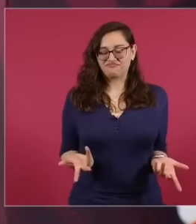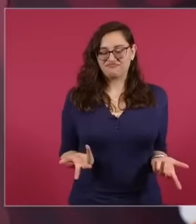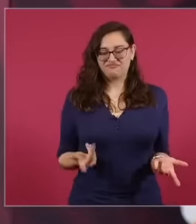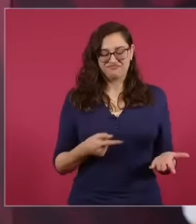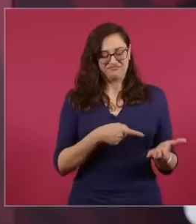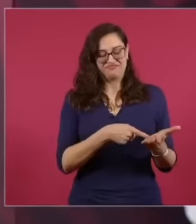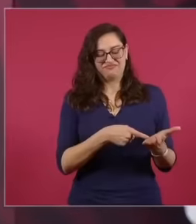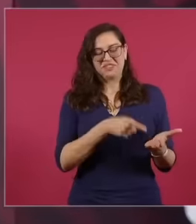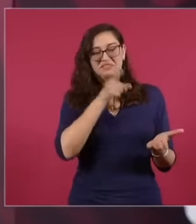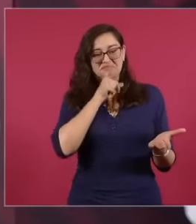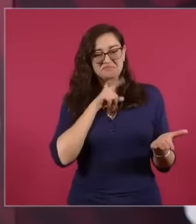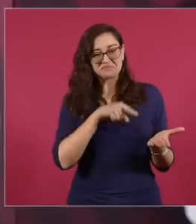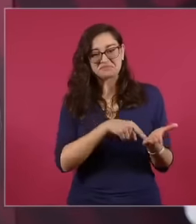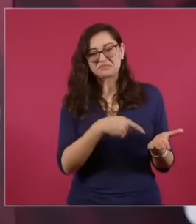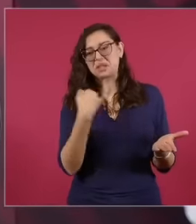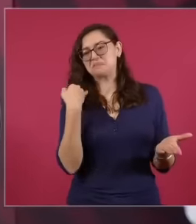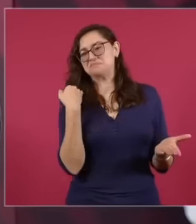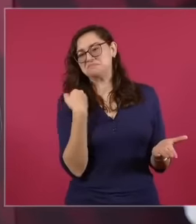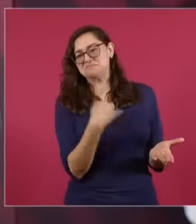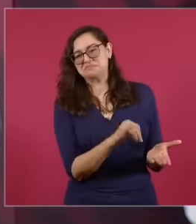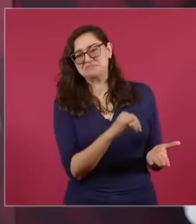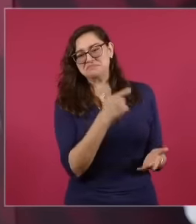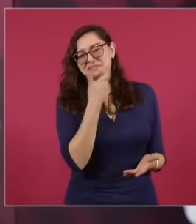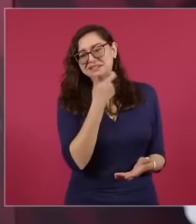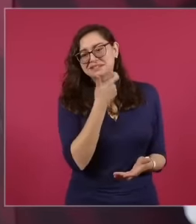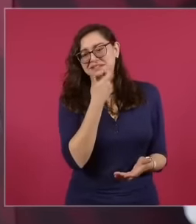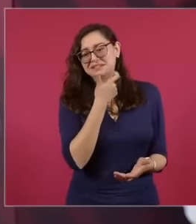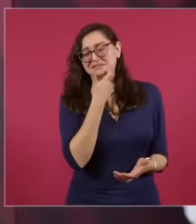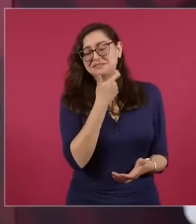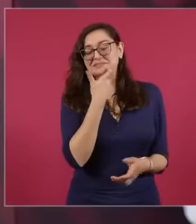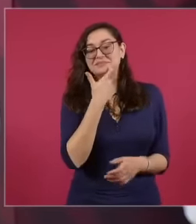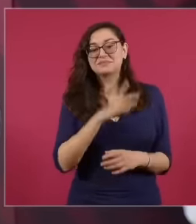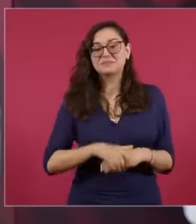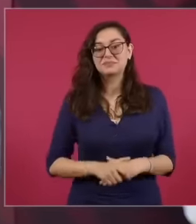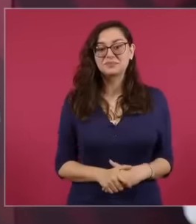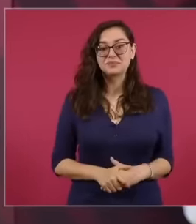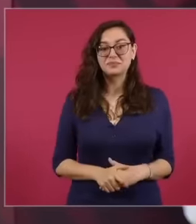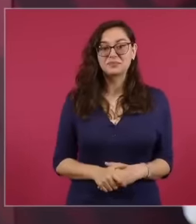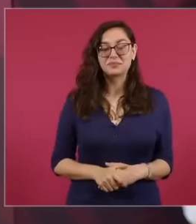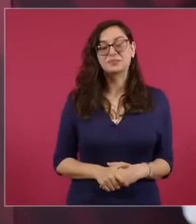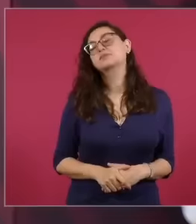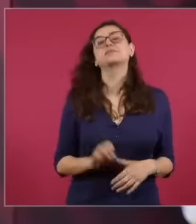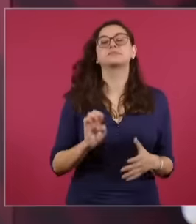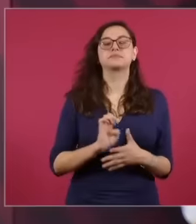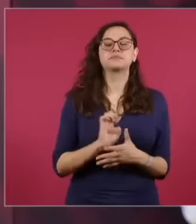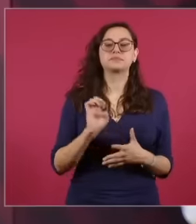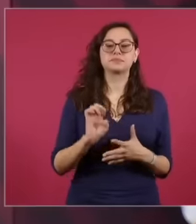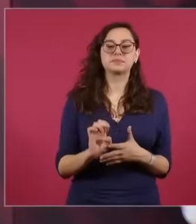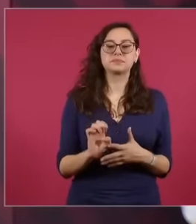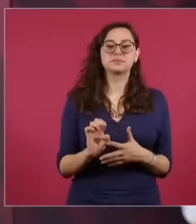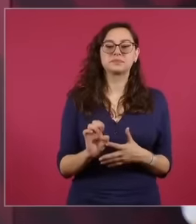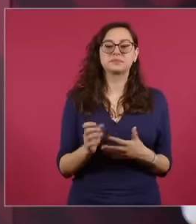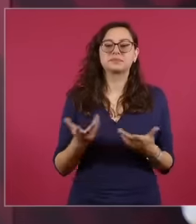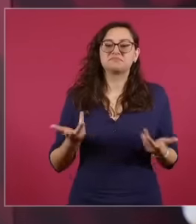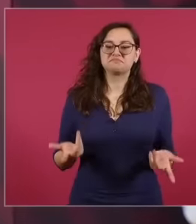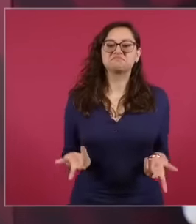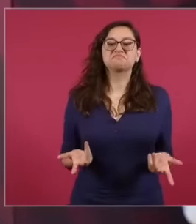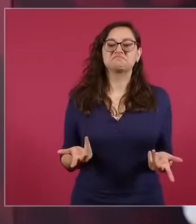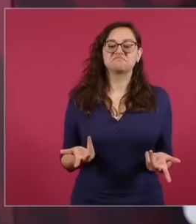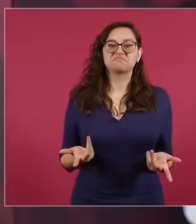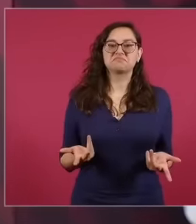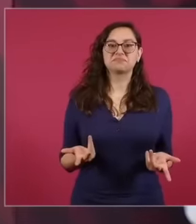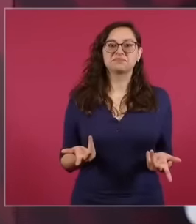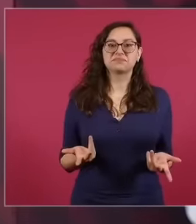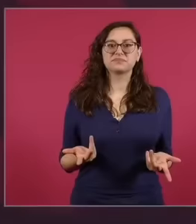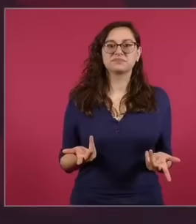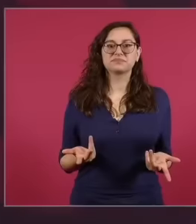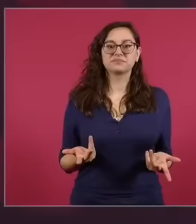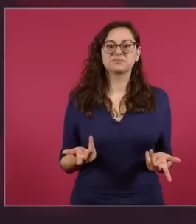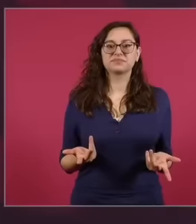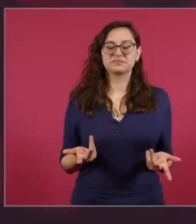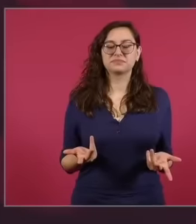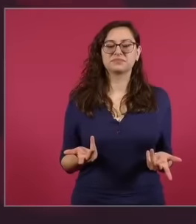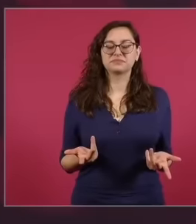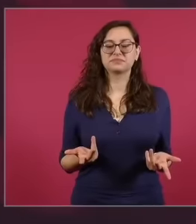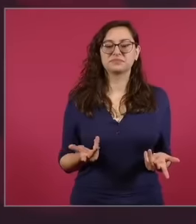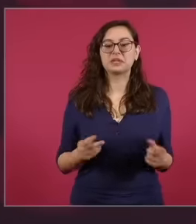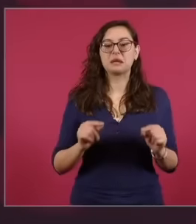fool of themselves. So it's a bit This is not, eh, Mexico's economy is